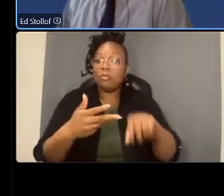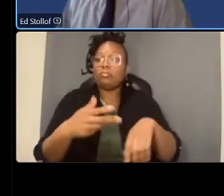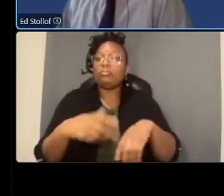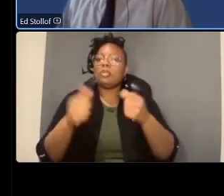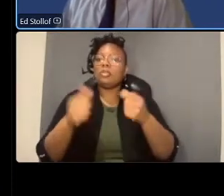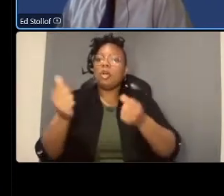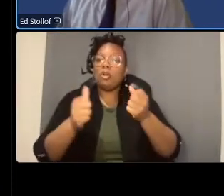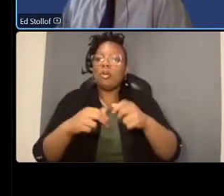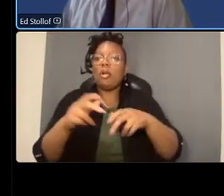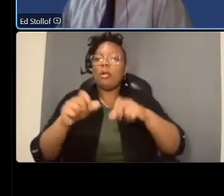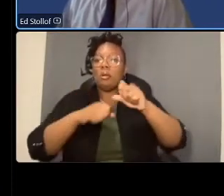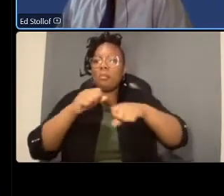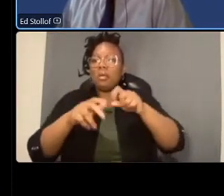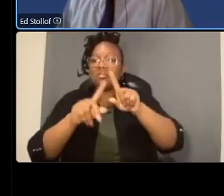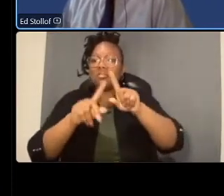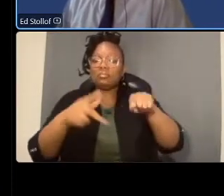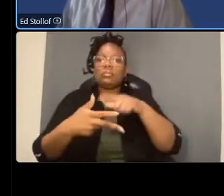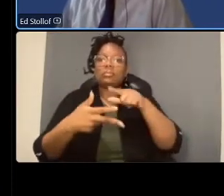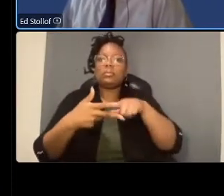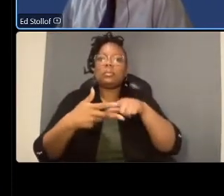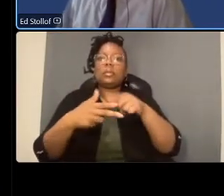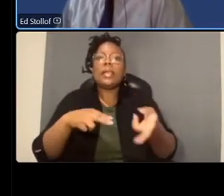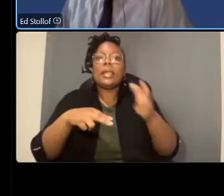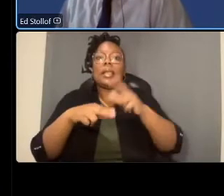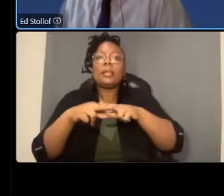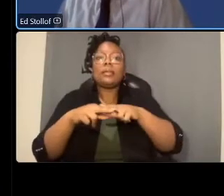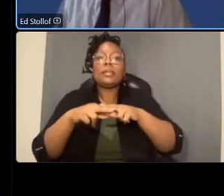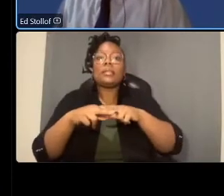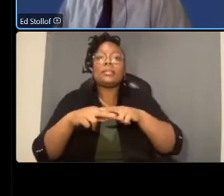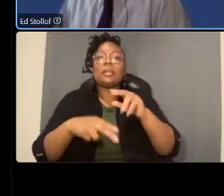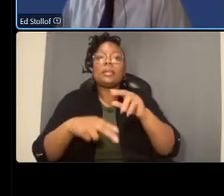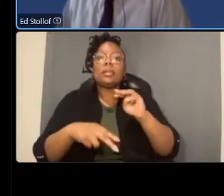increase multimodal accessibility by examining the possibility of